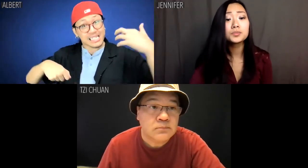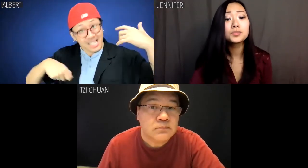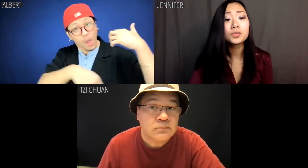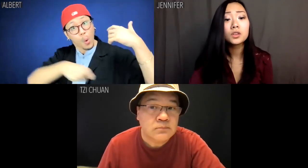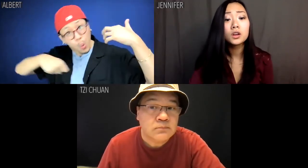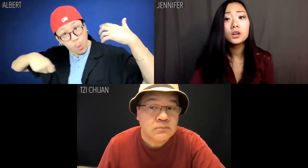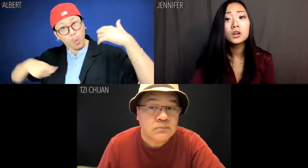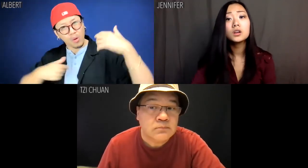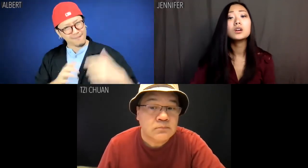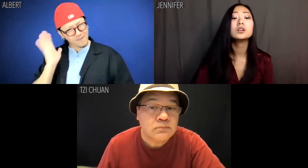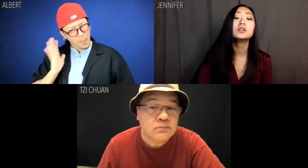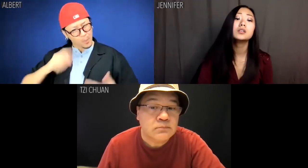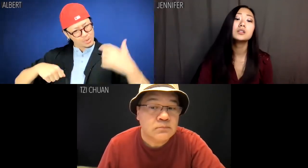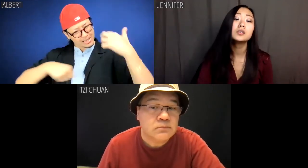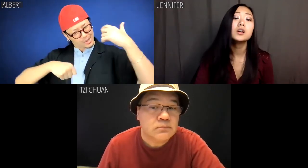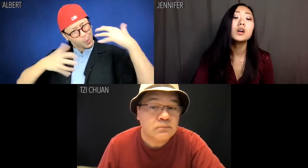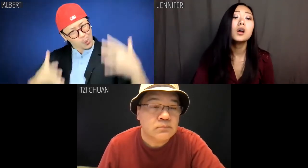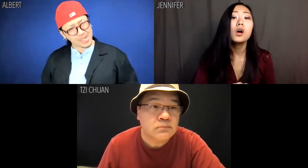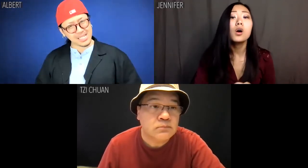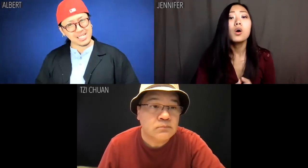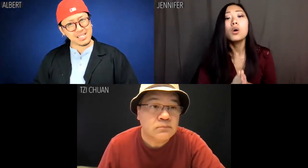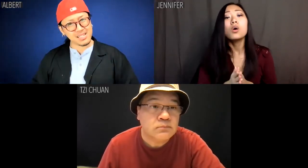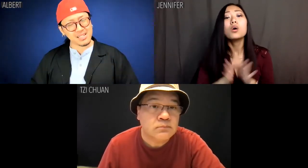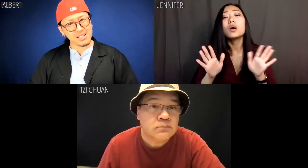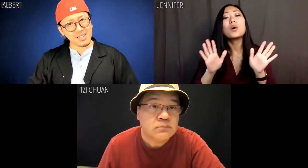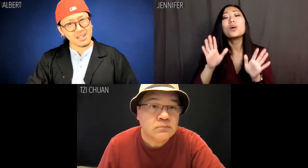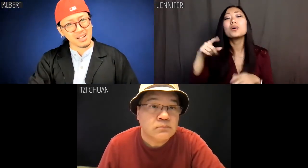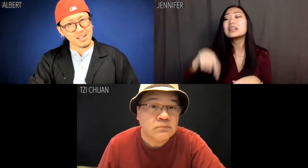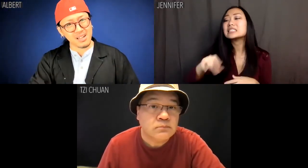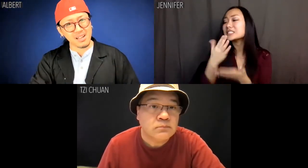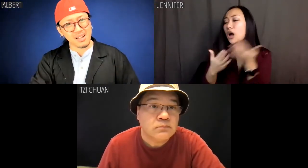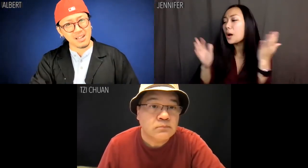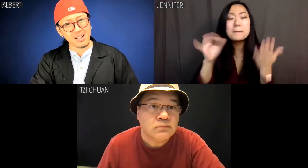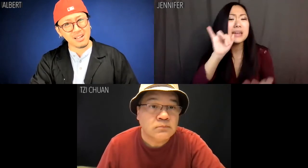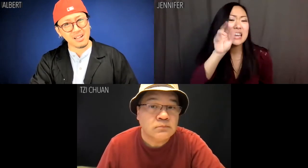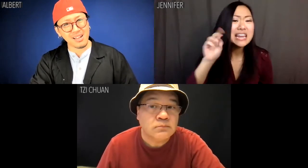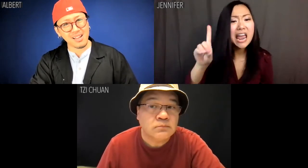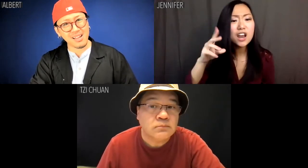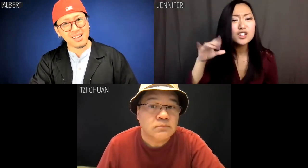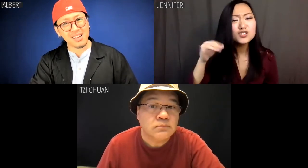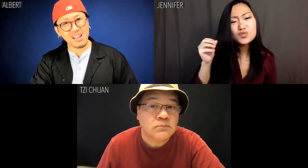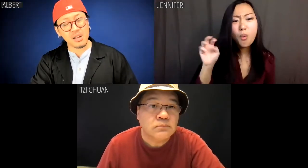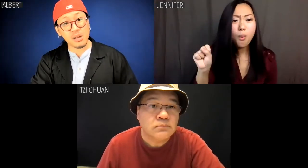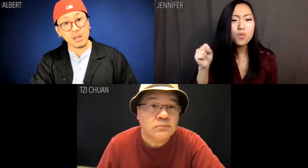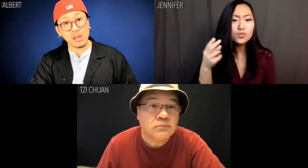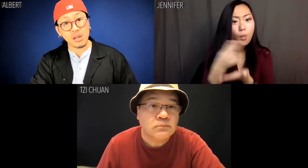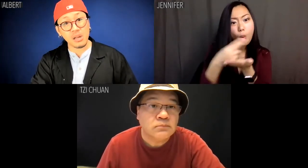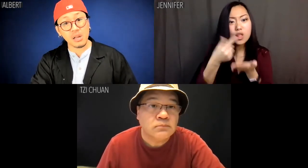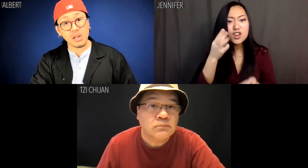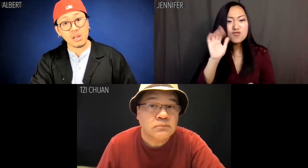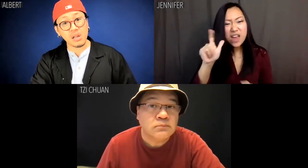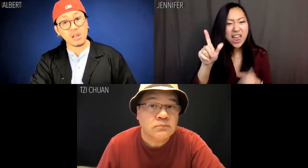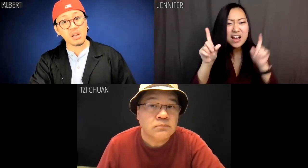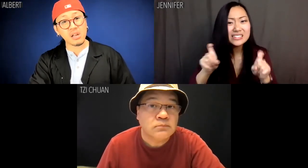I'm a former concert cellist. Jennifer: No, this is some kind of Indiana Jones Holy Grail test.